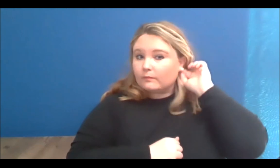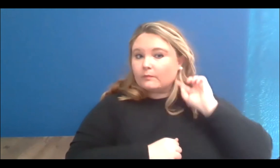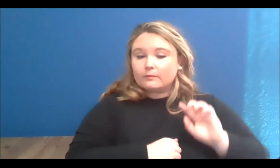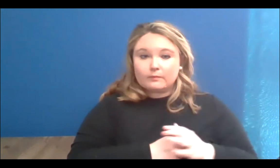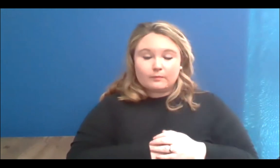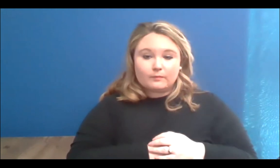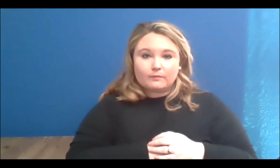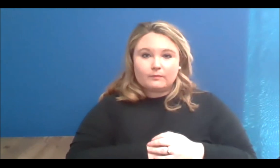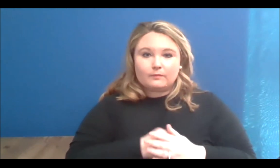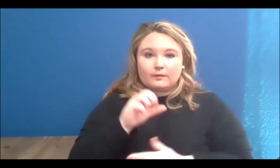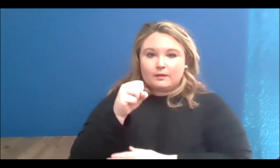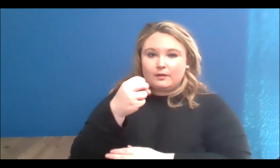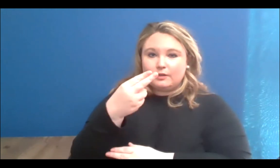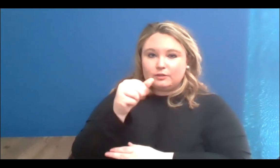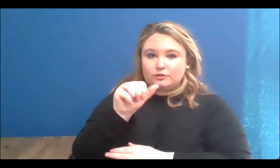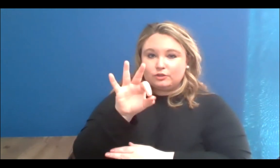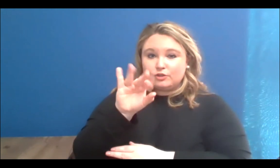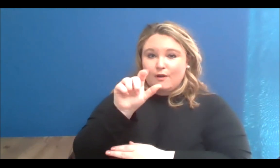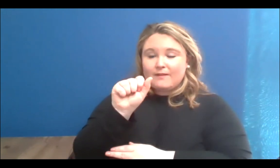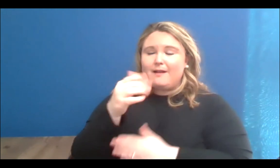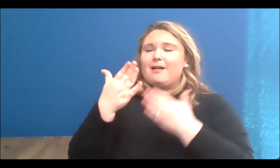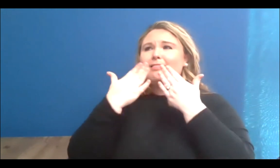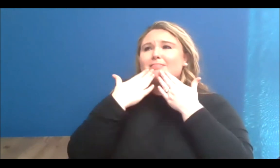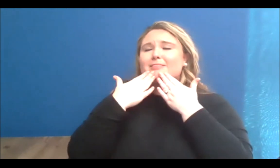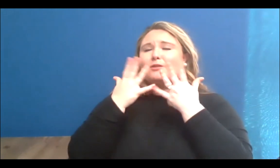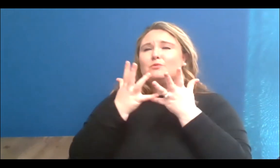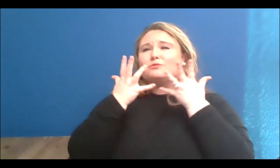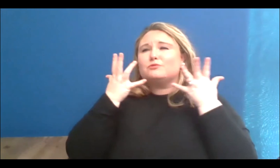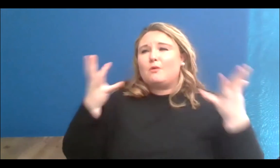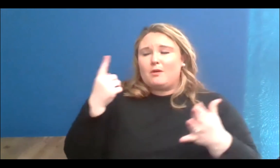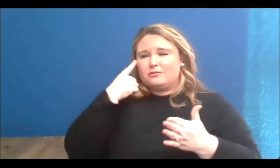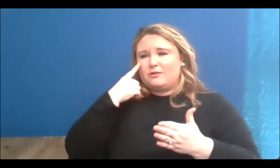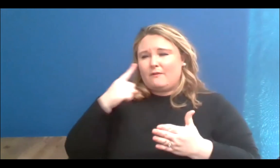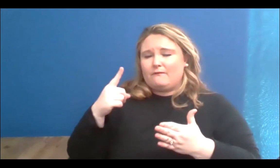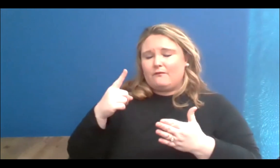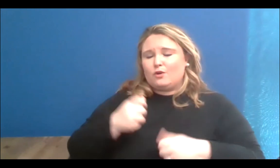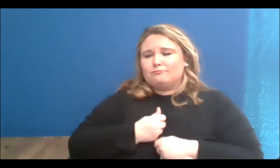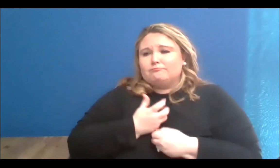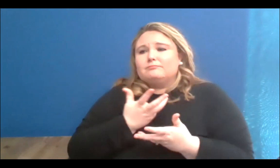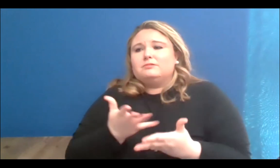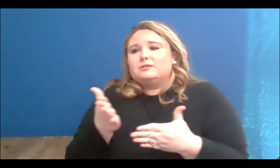Shafia, thank you very much for sharing your experience, but also your journey